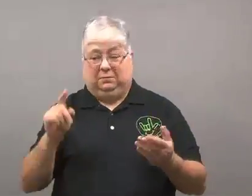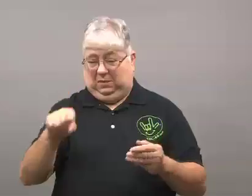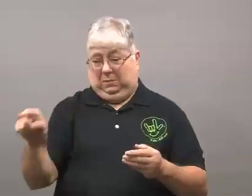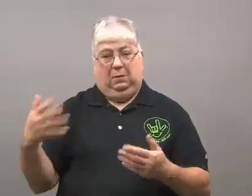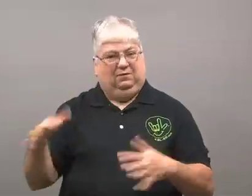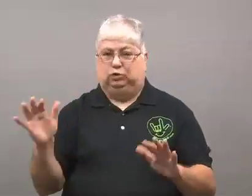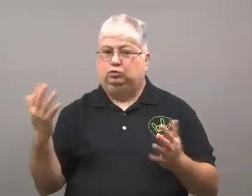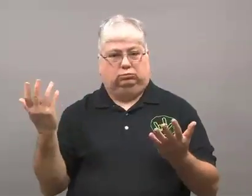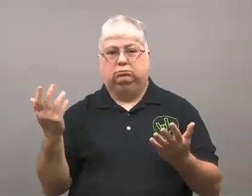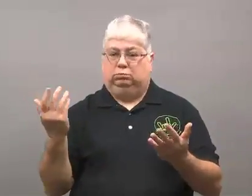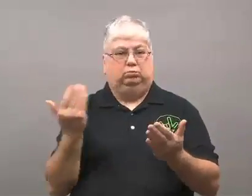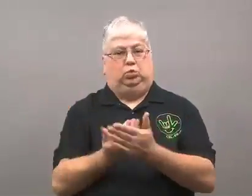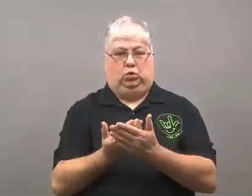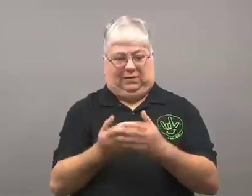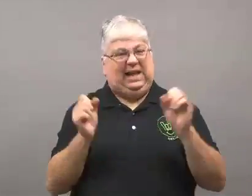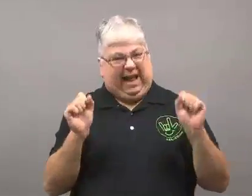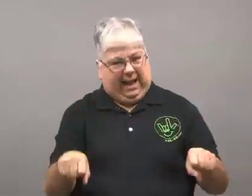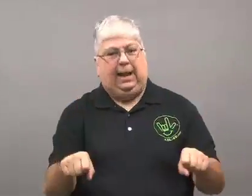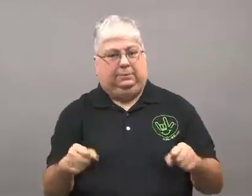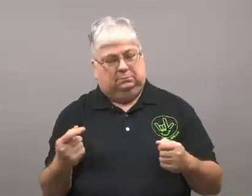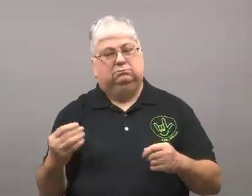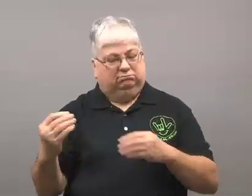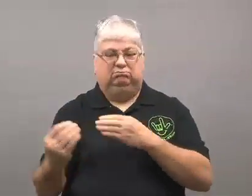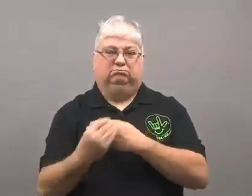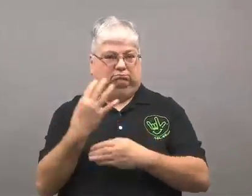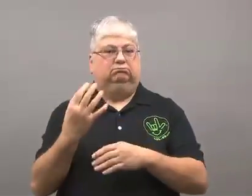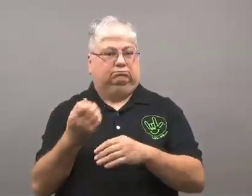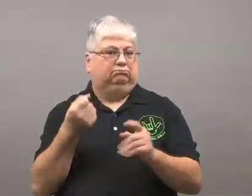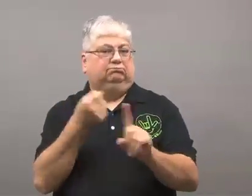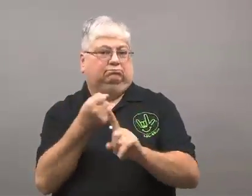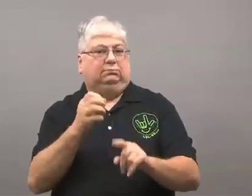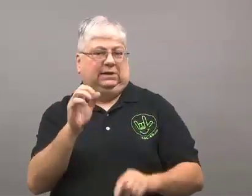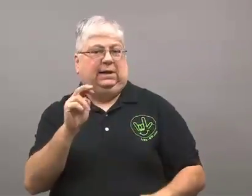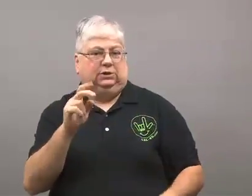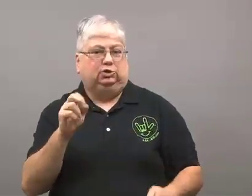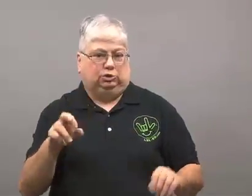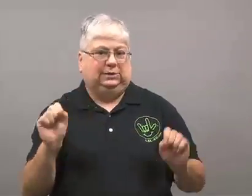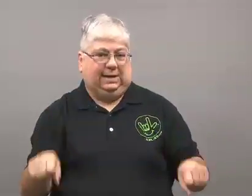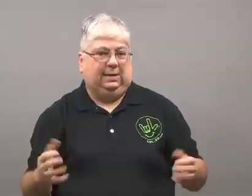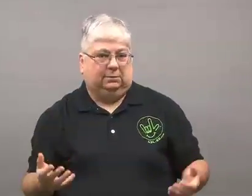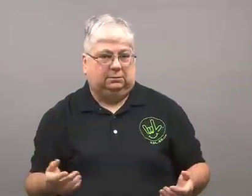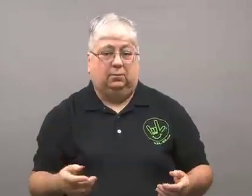It has already been proven to cause cancer.